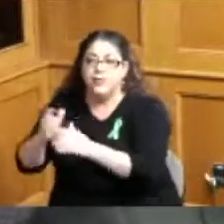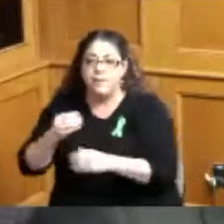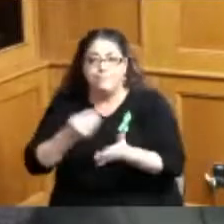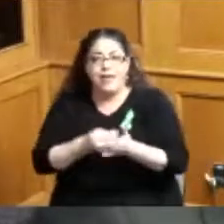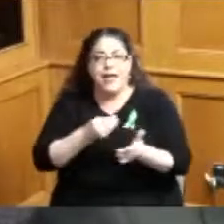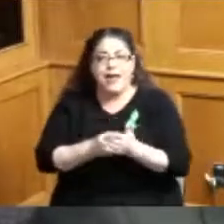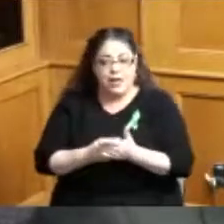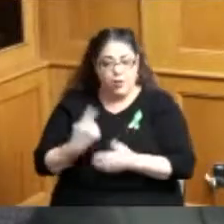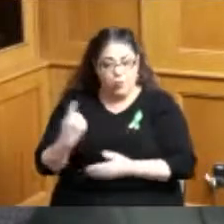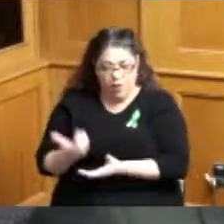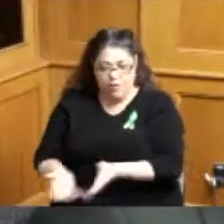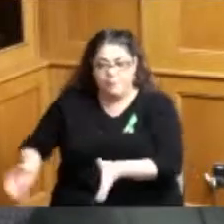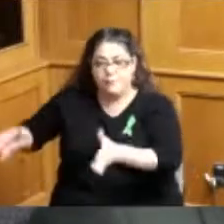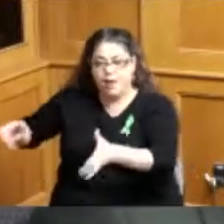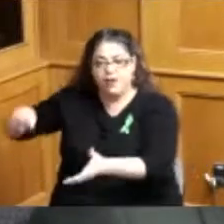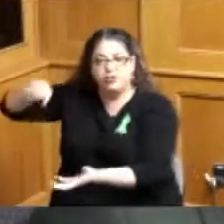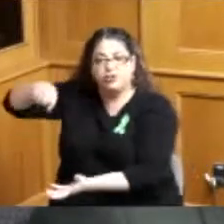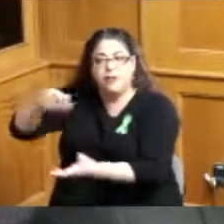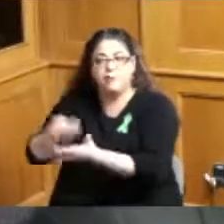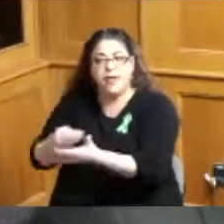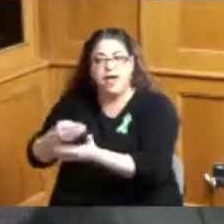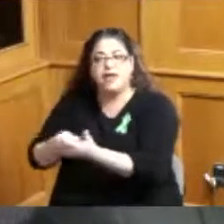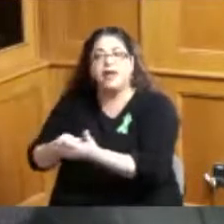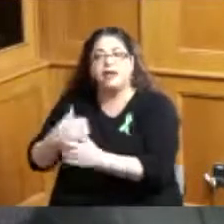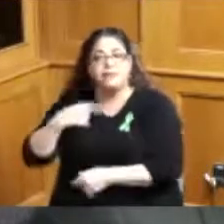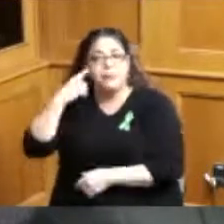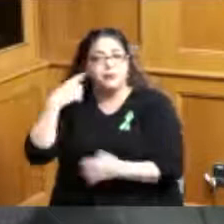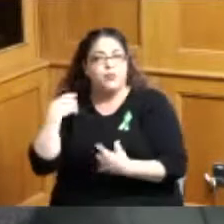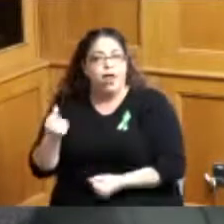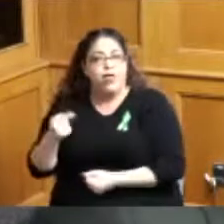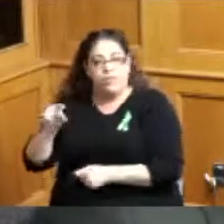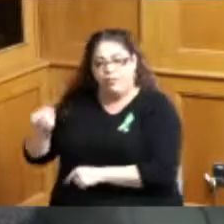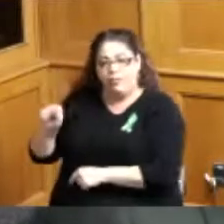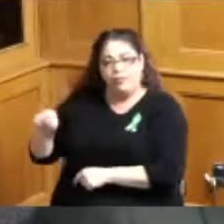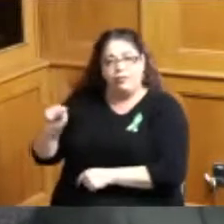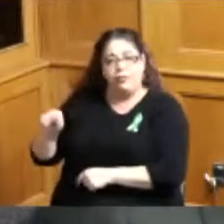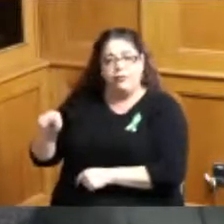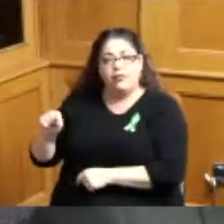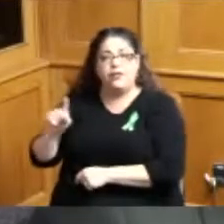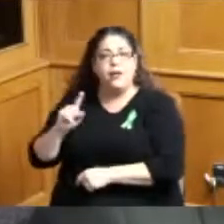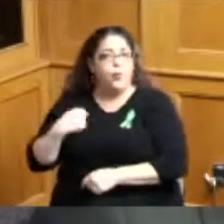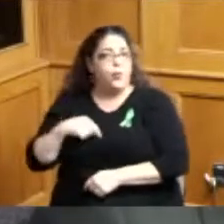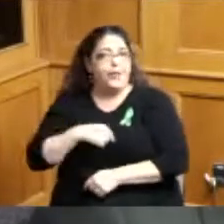is one of those buckets which I think does exemplify how important we think this issue is